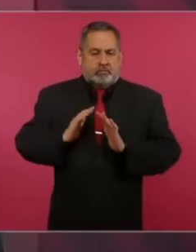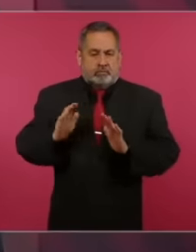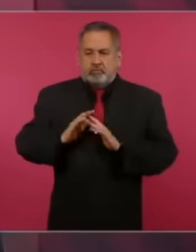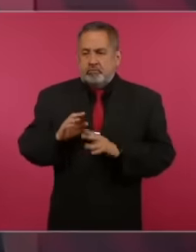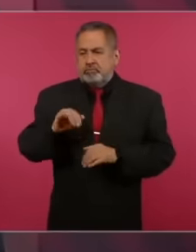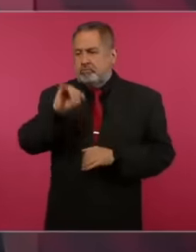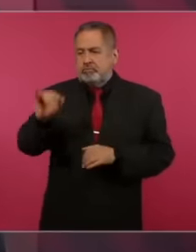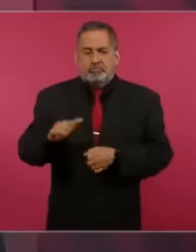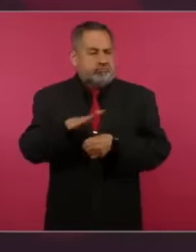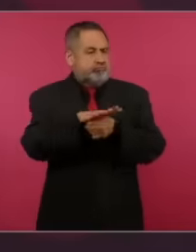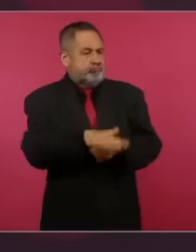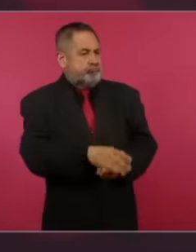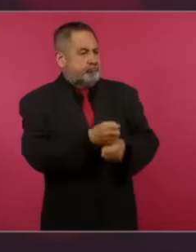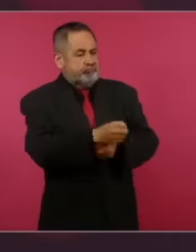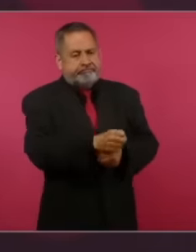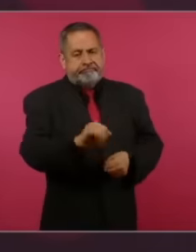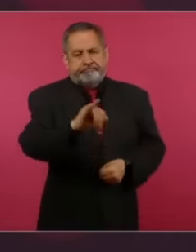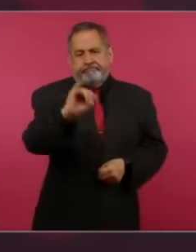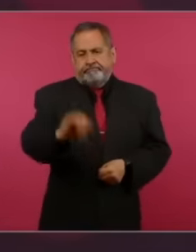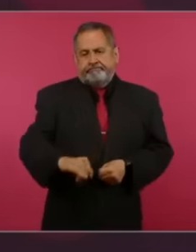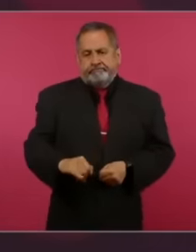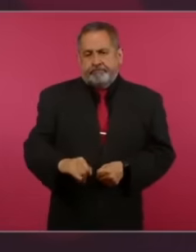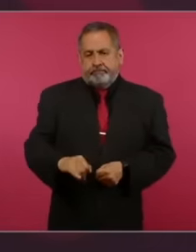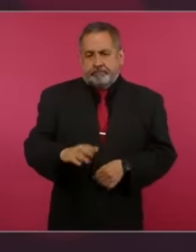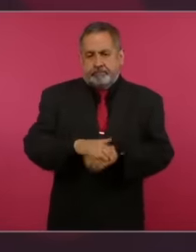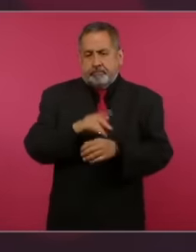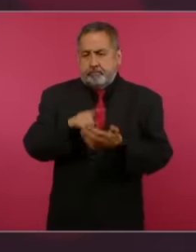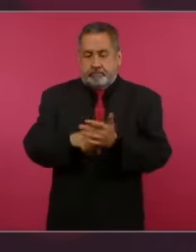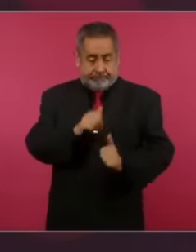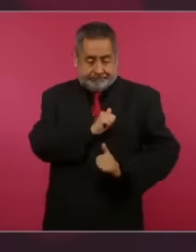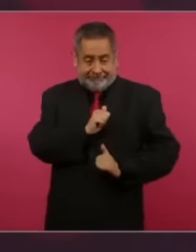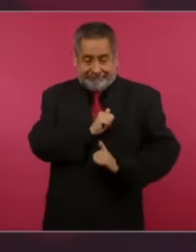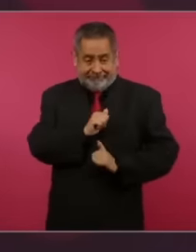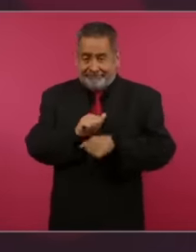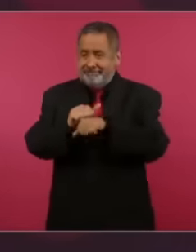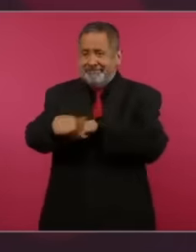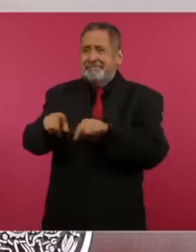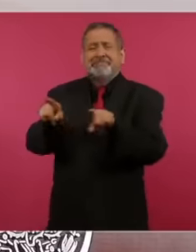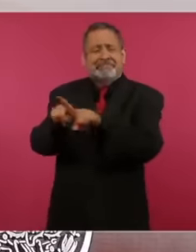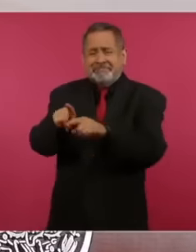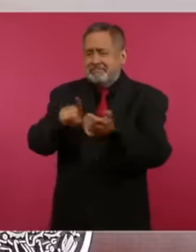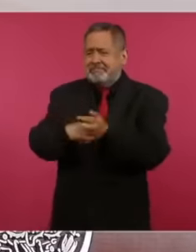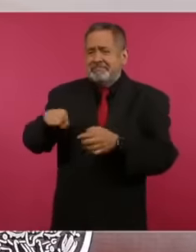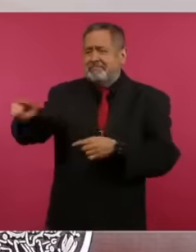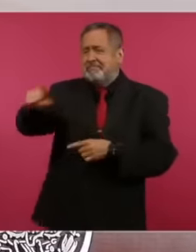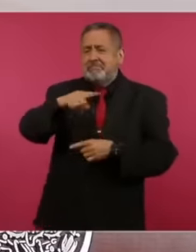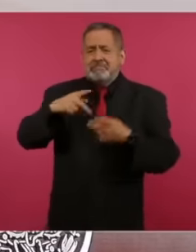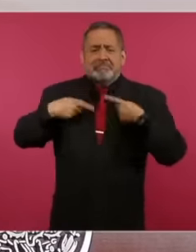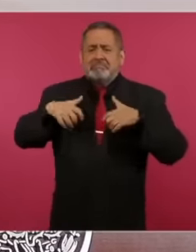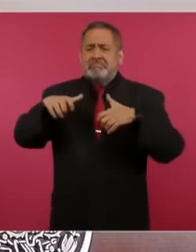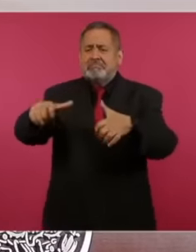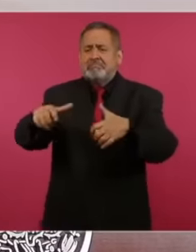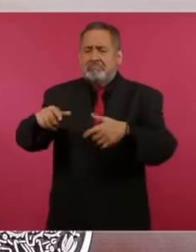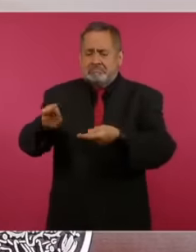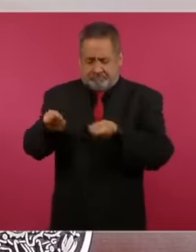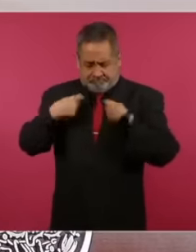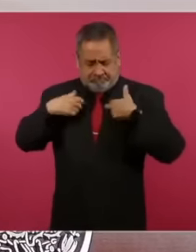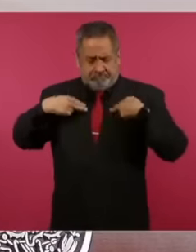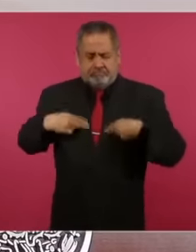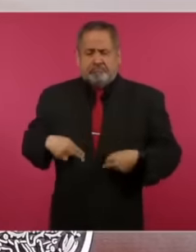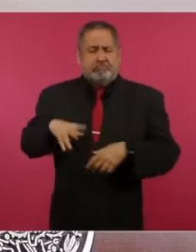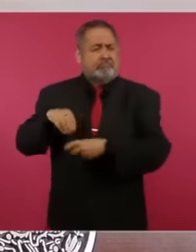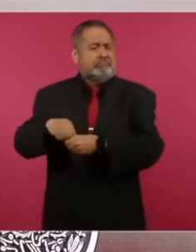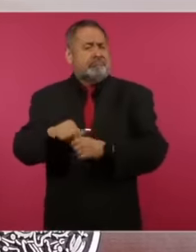of the people because the soldier It is a uniformed people. In addition, a lot of progress has been made